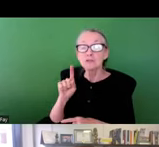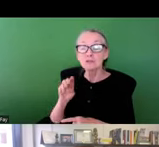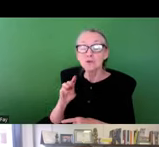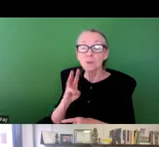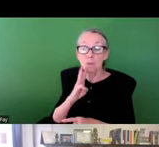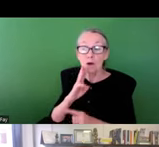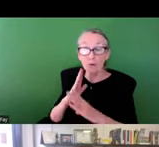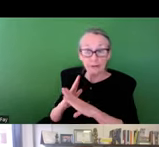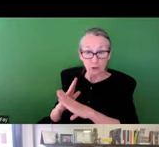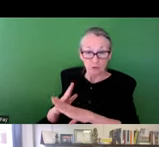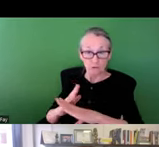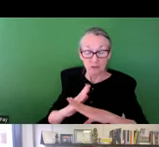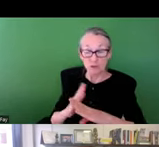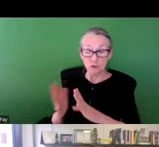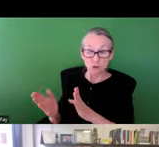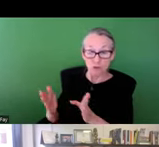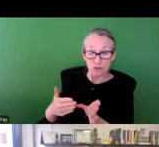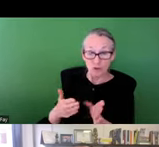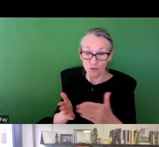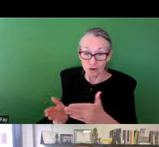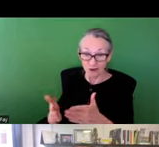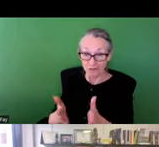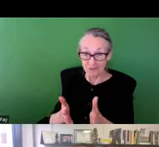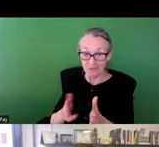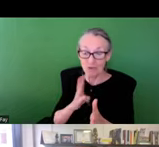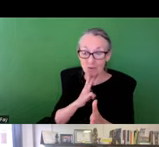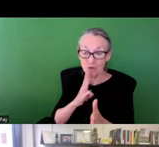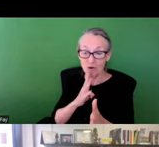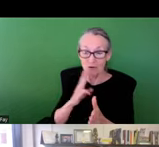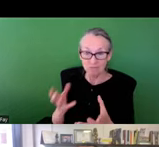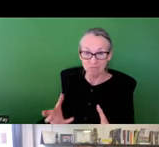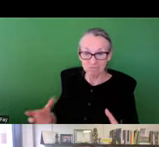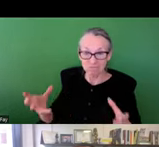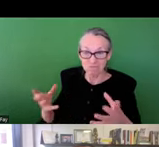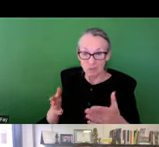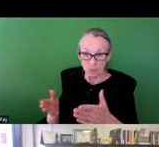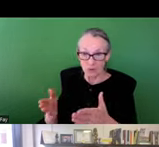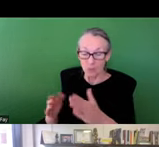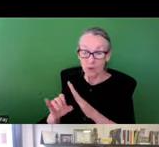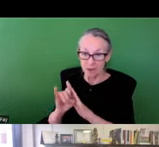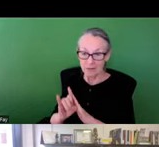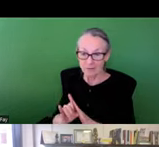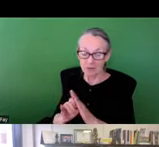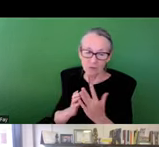master plan again included some stormwater interventions too redirect the pulling water